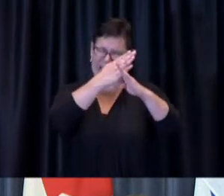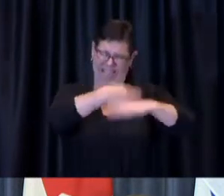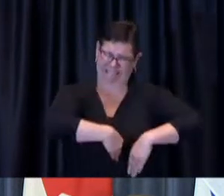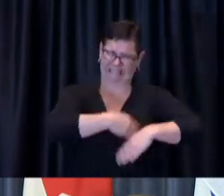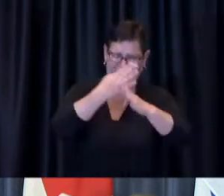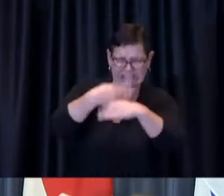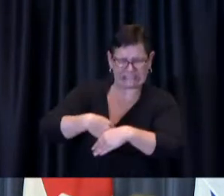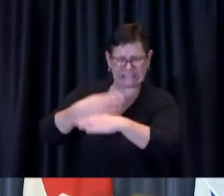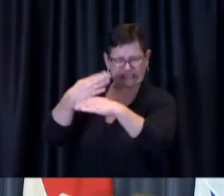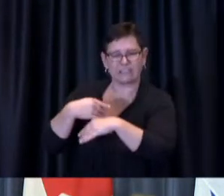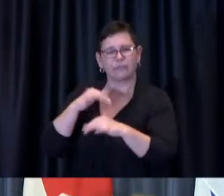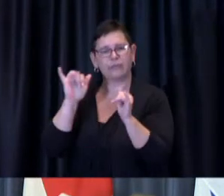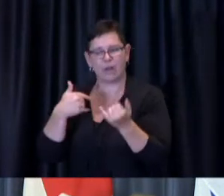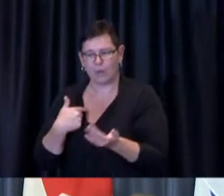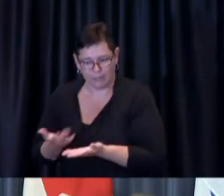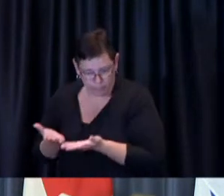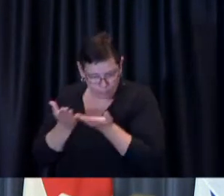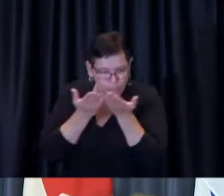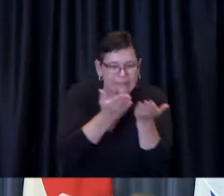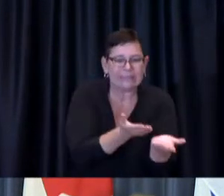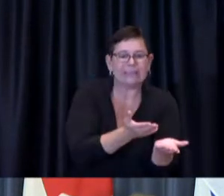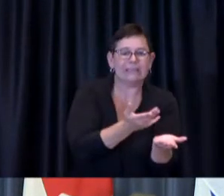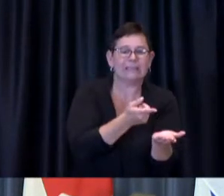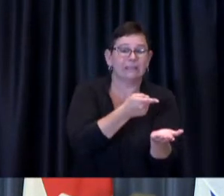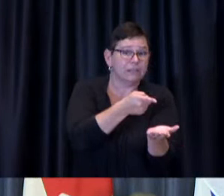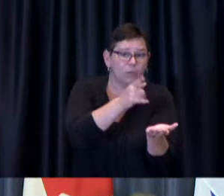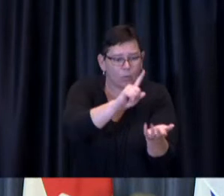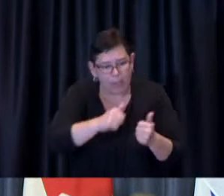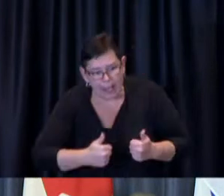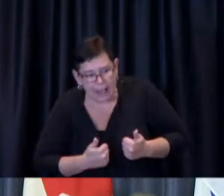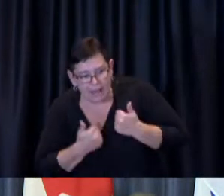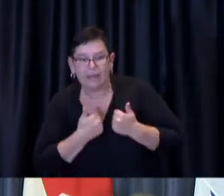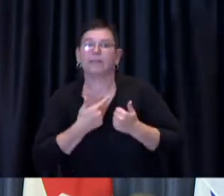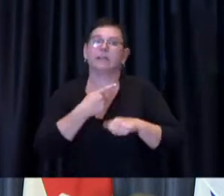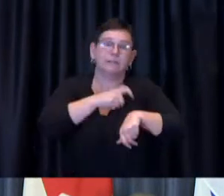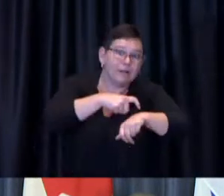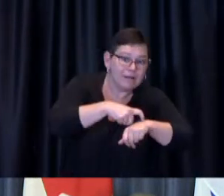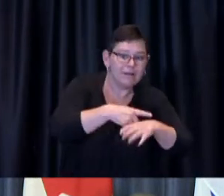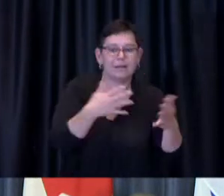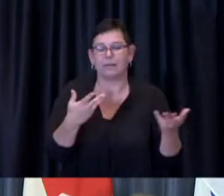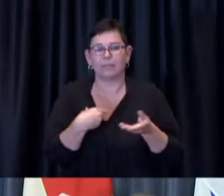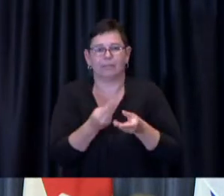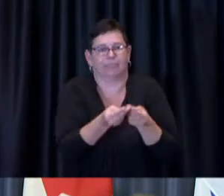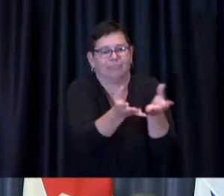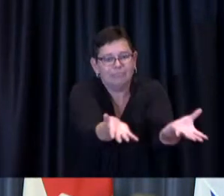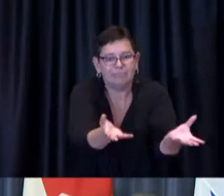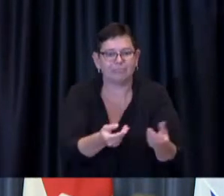live or where they work to answer questions to provide them with the information that they need